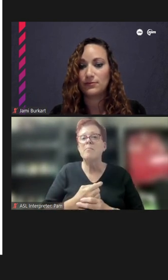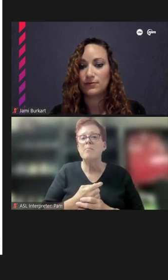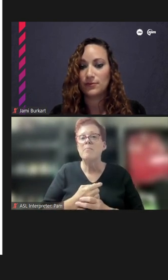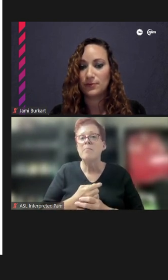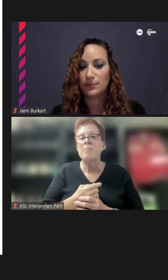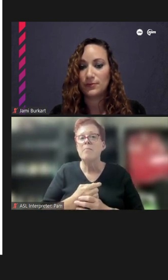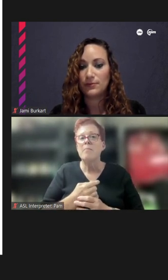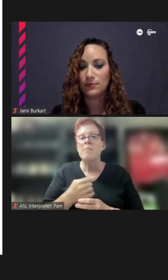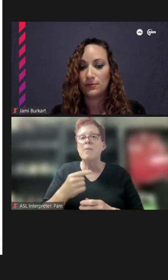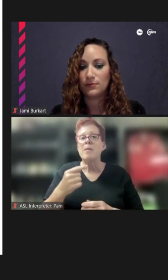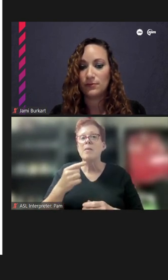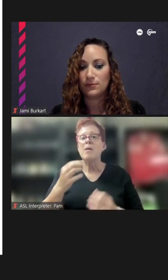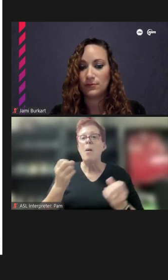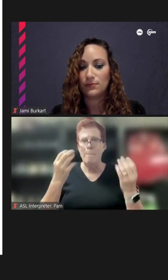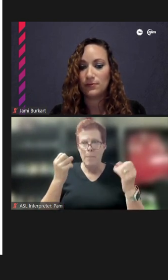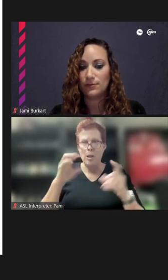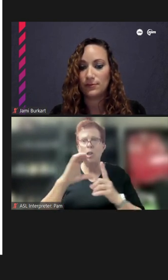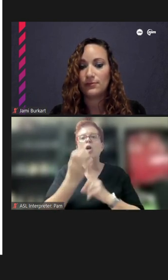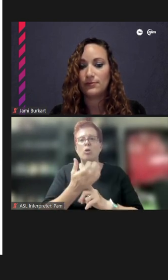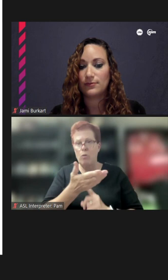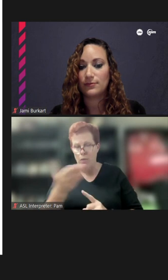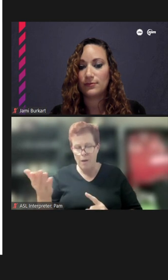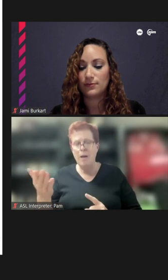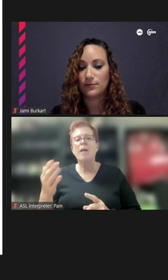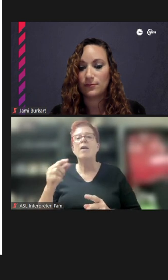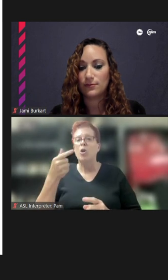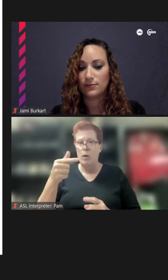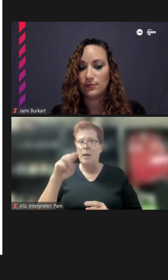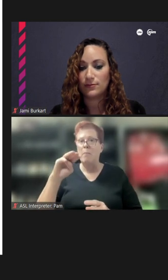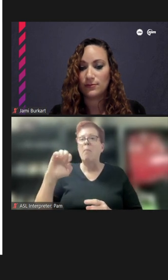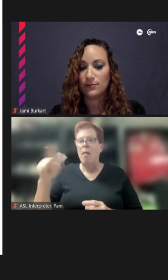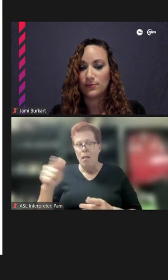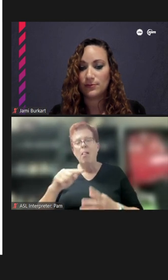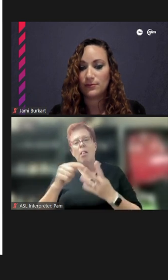and the whole multicultural thing going on, I think that's wonderful. I also would